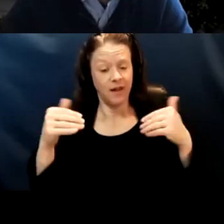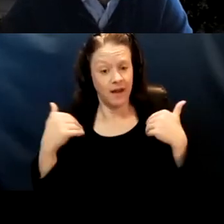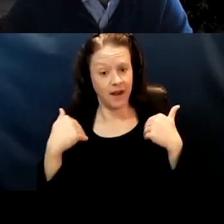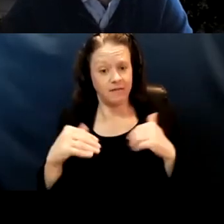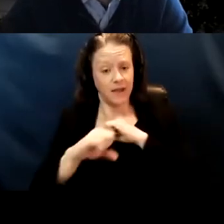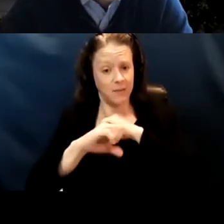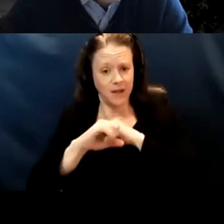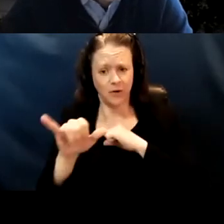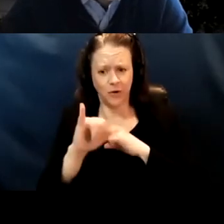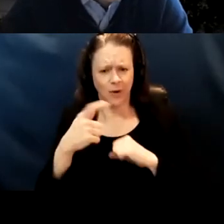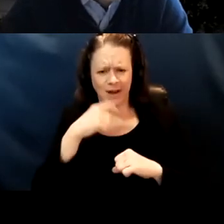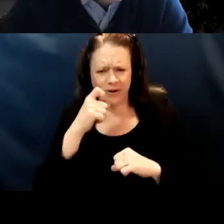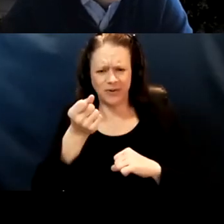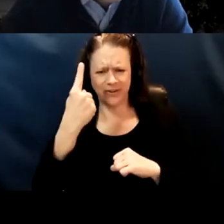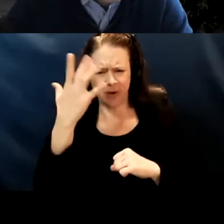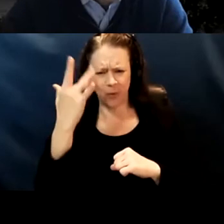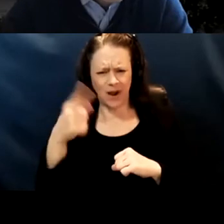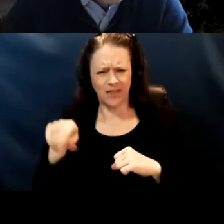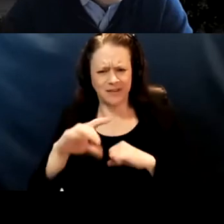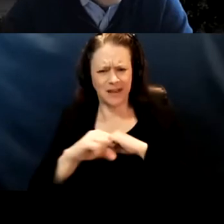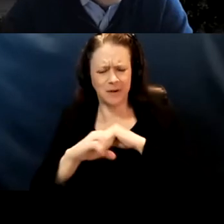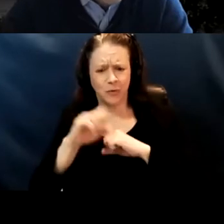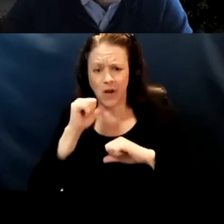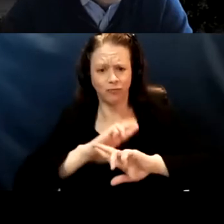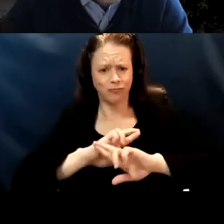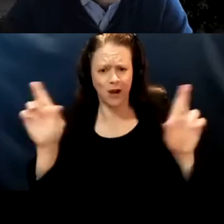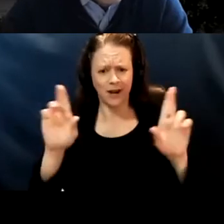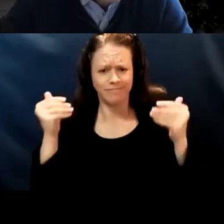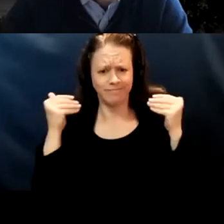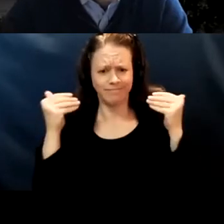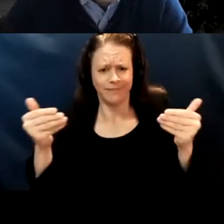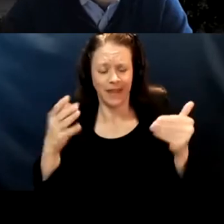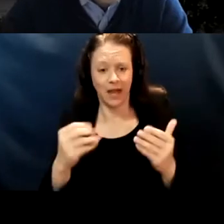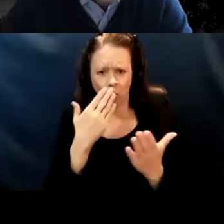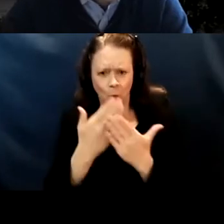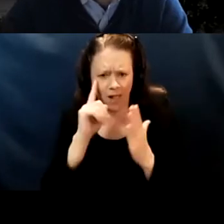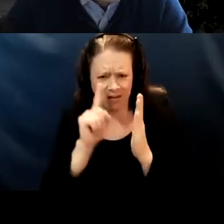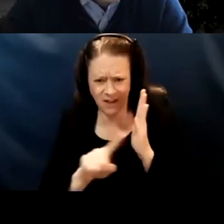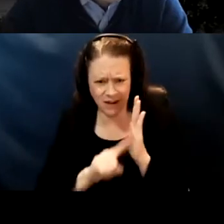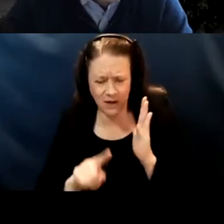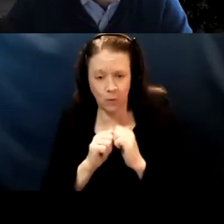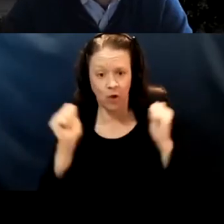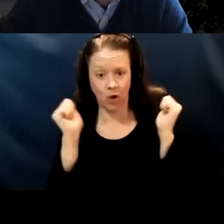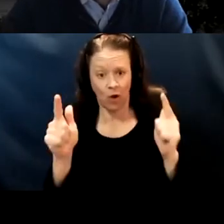I don't understand why these campaigns were not ready to go and well-vetted with all the different communities who were most,